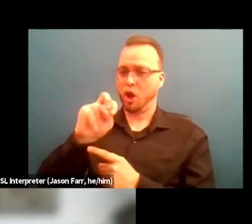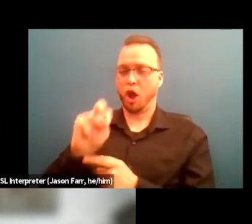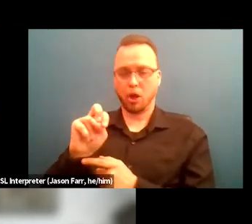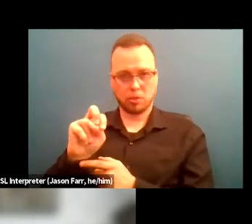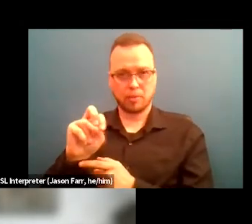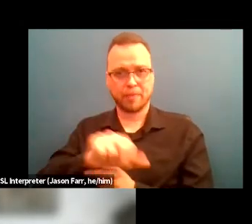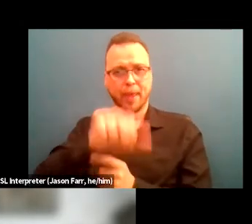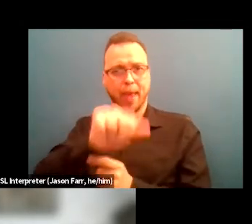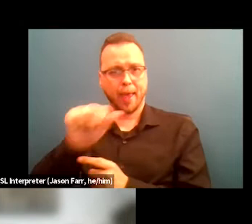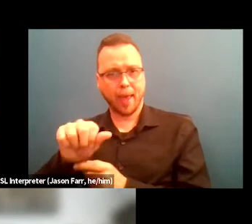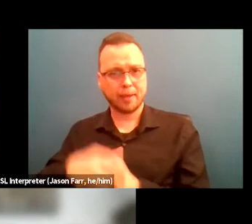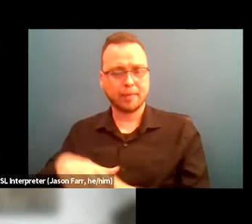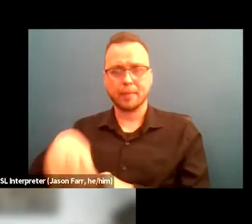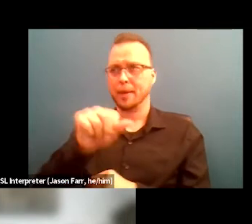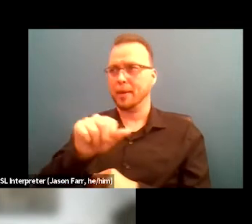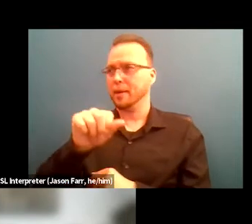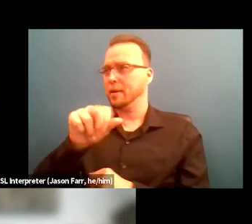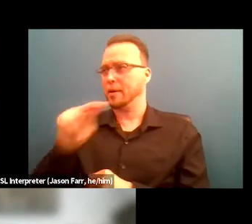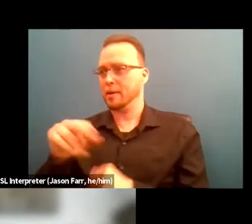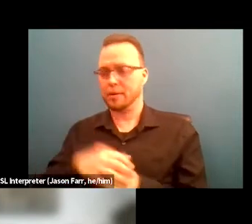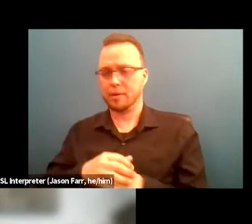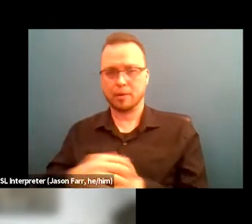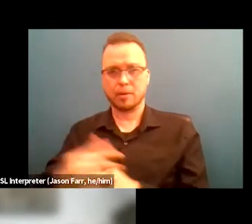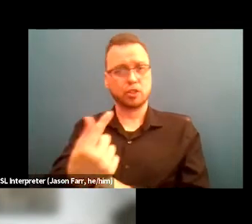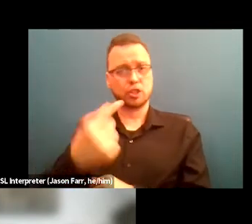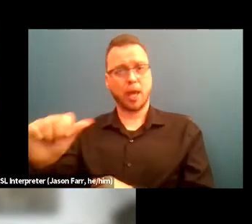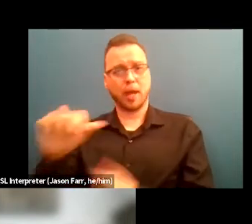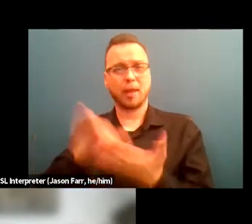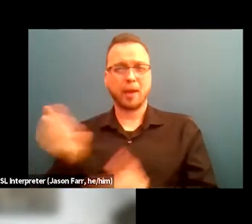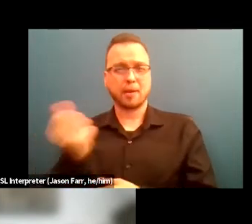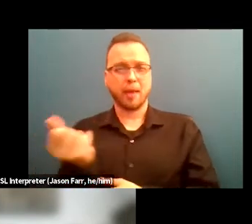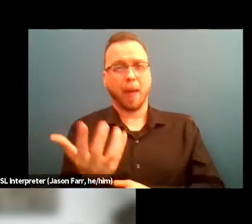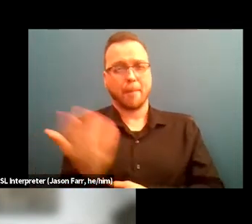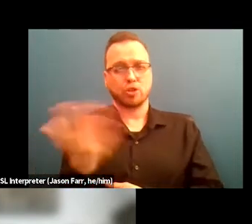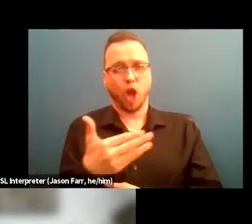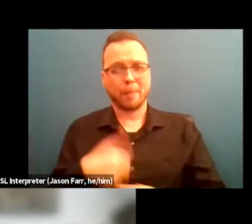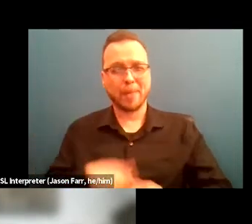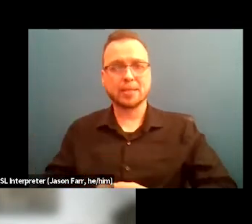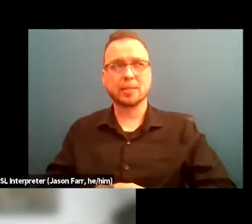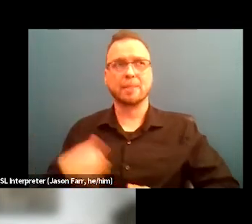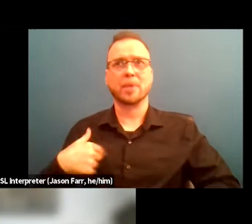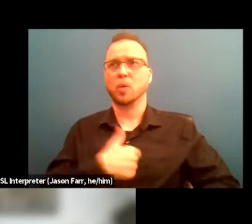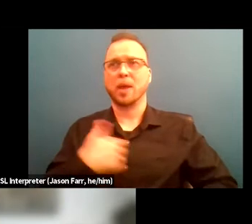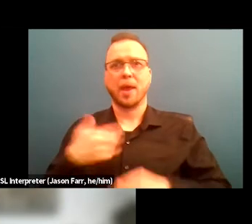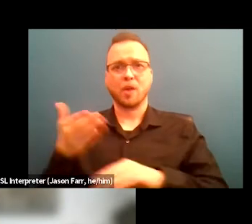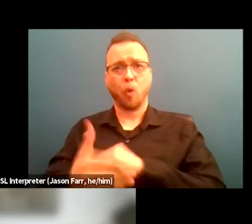and we've had GA, which is Gamblers Anonymous. We've had Overeaters Anonymous